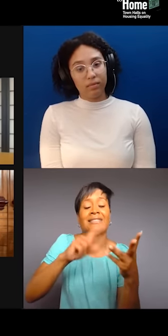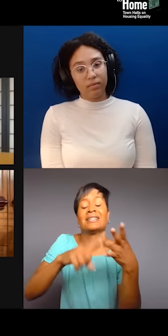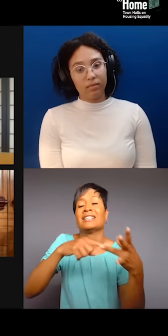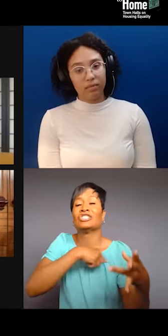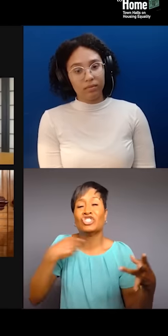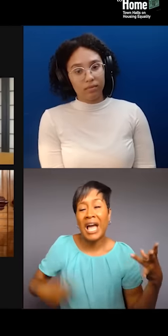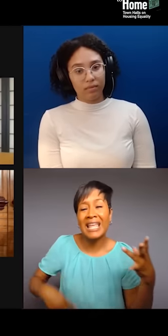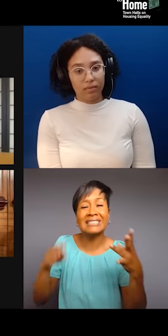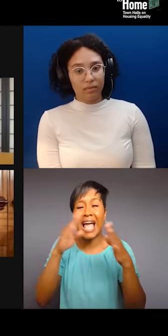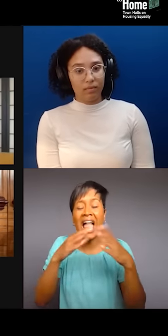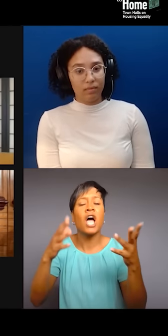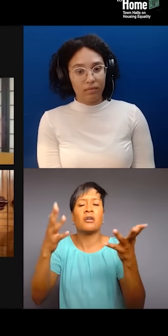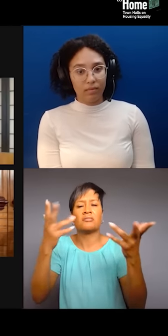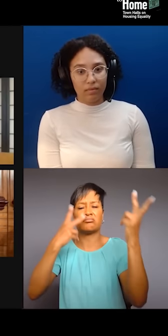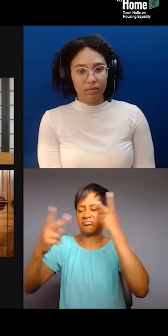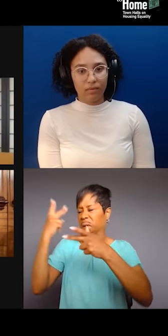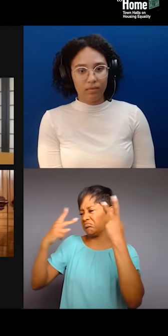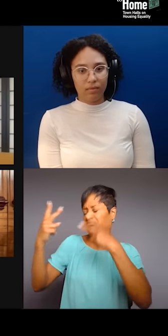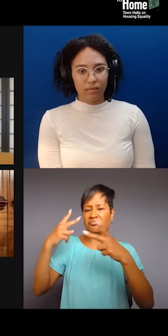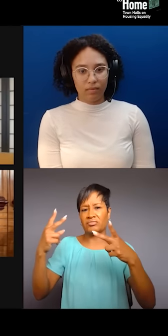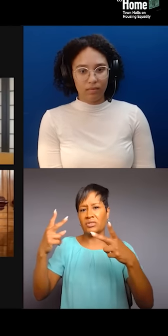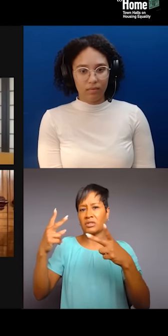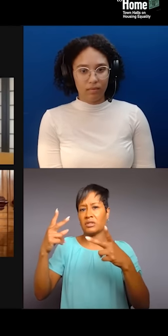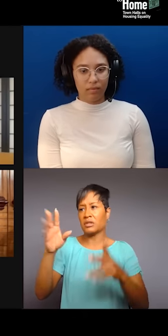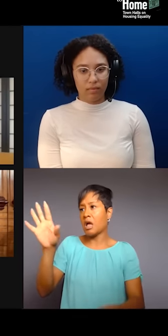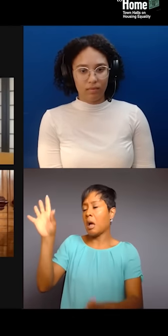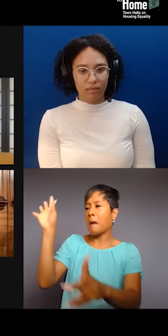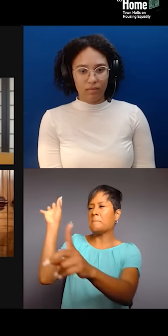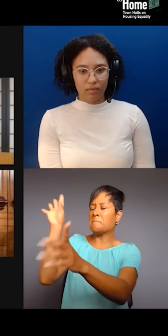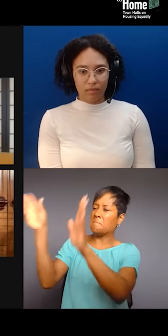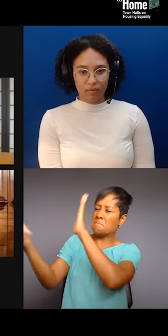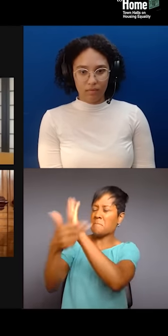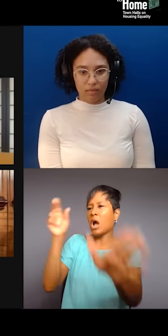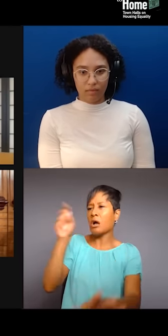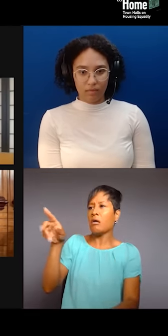I'm not a gentrifier. It's the same people who, you know, march down with signs that say "Black Lives Matter,"